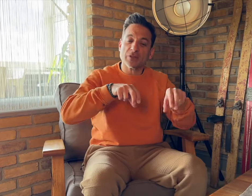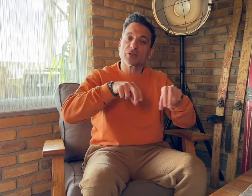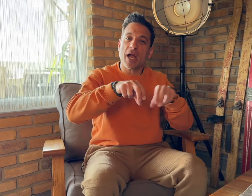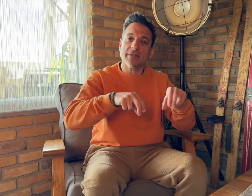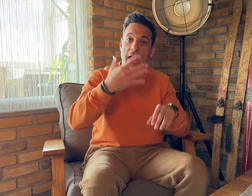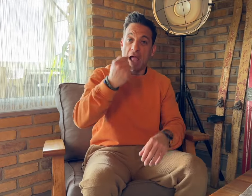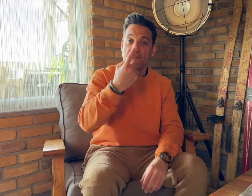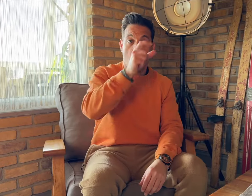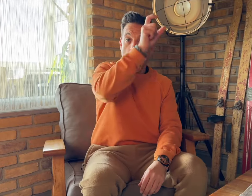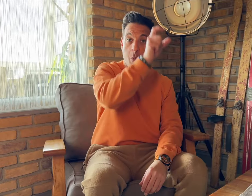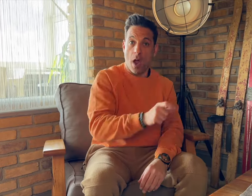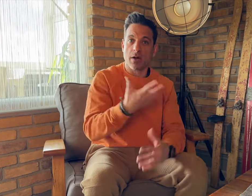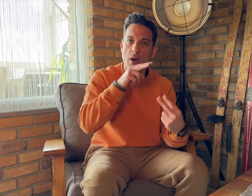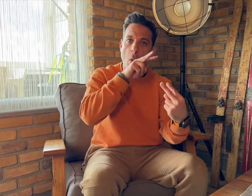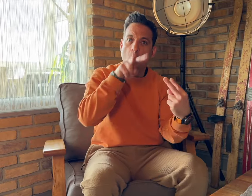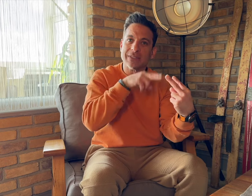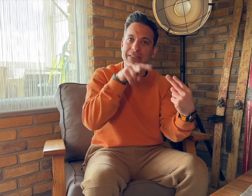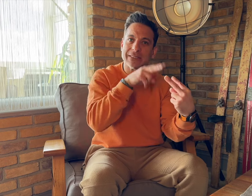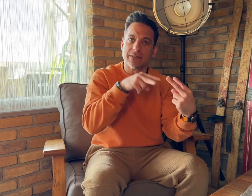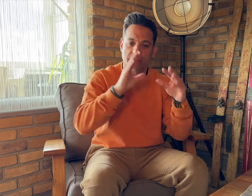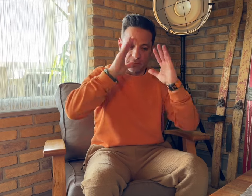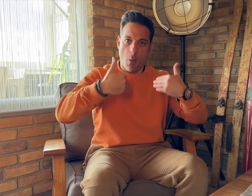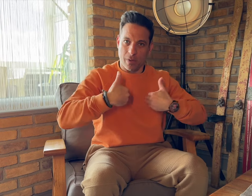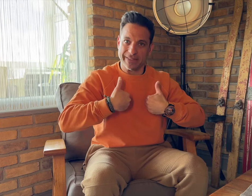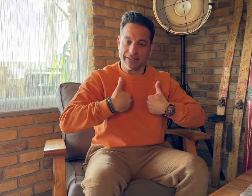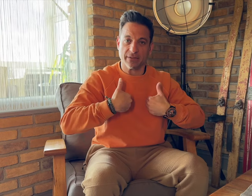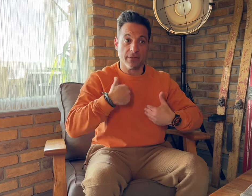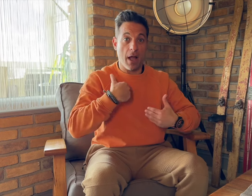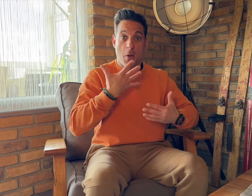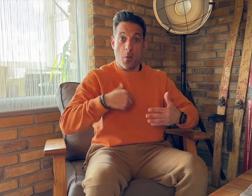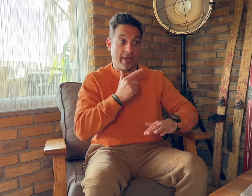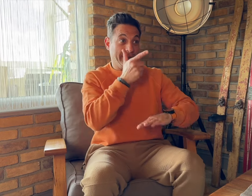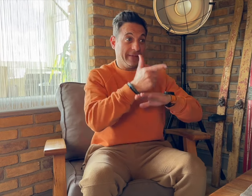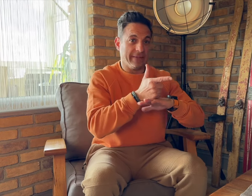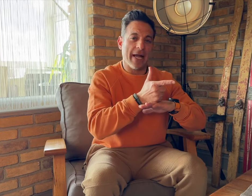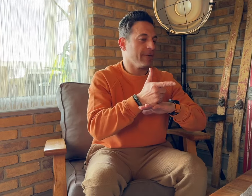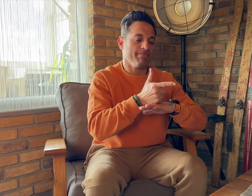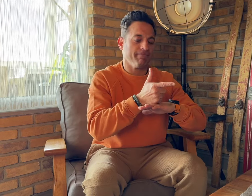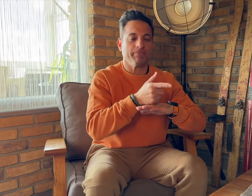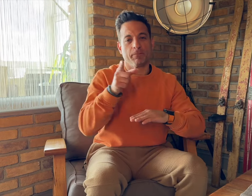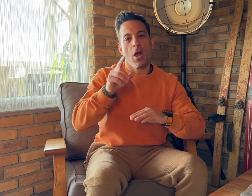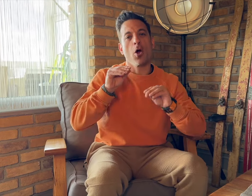[Memnos]: How interesting! One of the chess players is autistic. I wanted to interview the athlete but his coach advised against it.